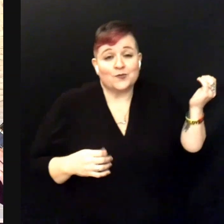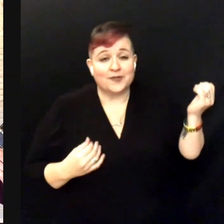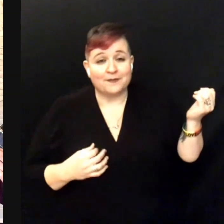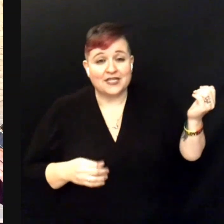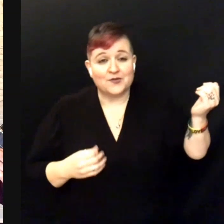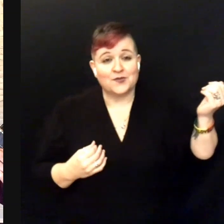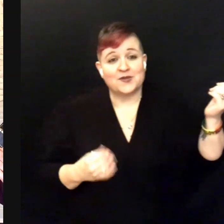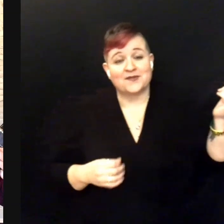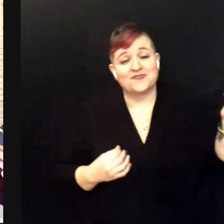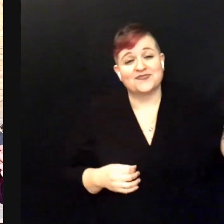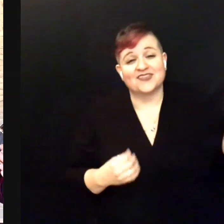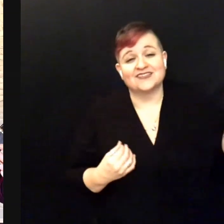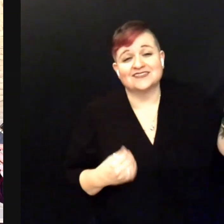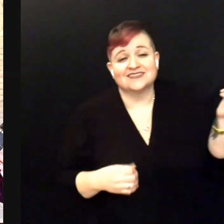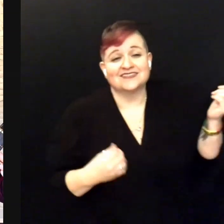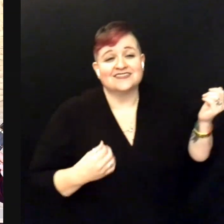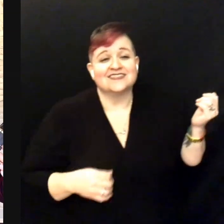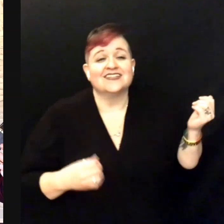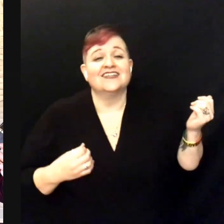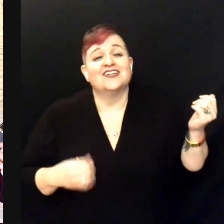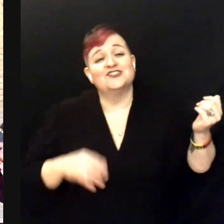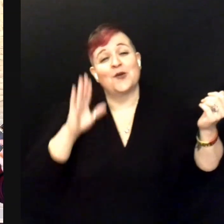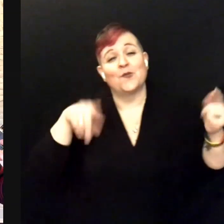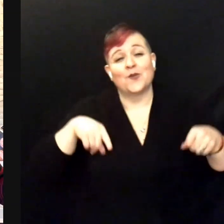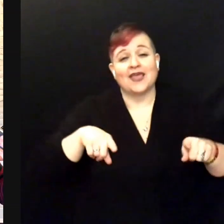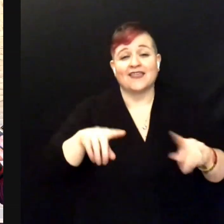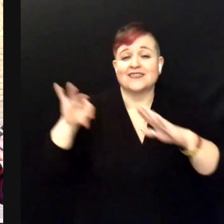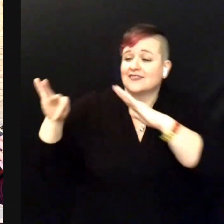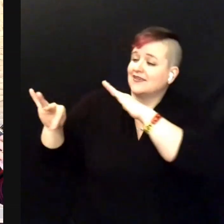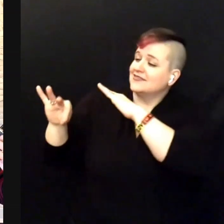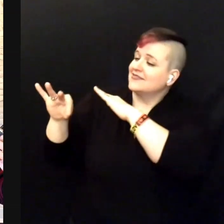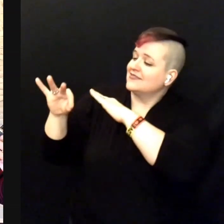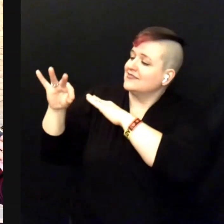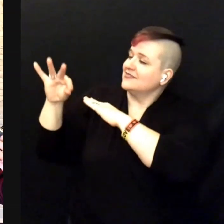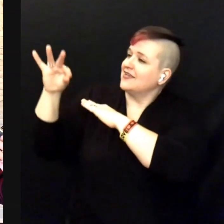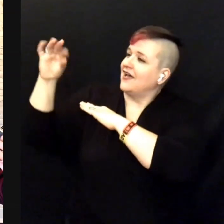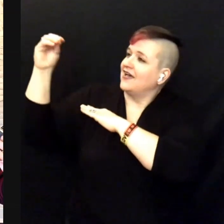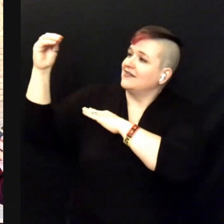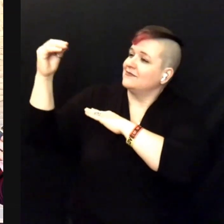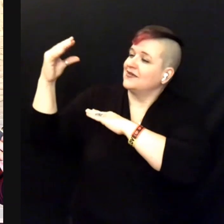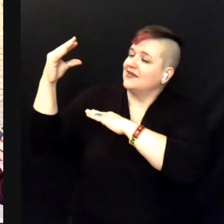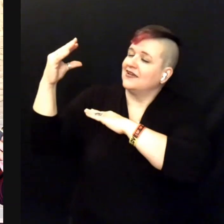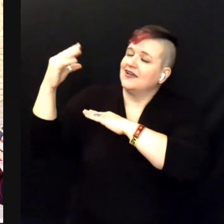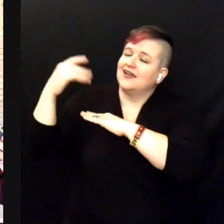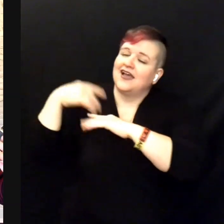So as the sun peaks through I will close my eyes